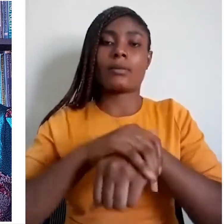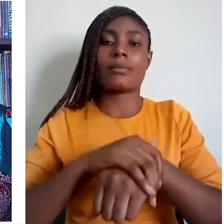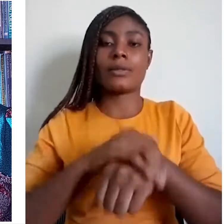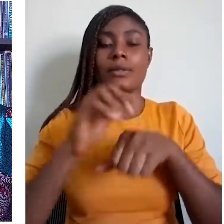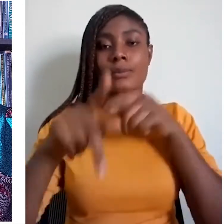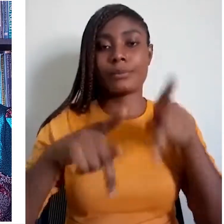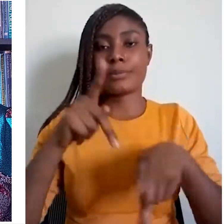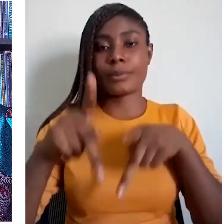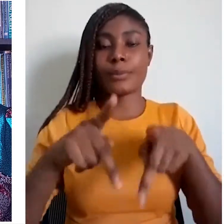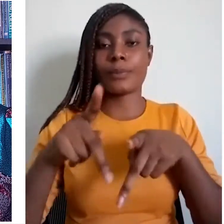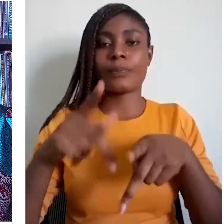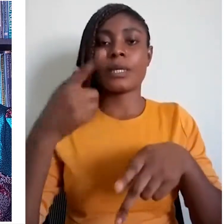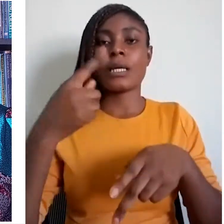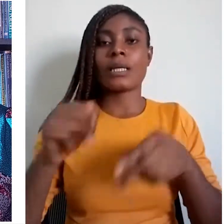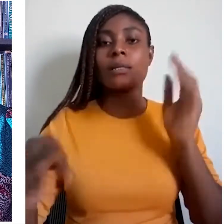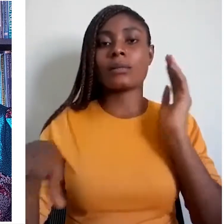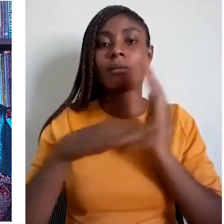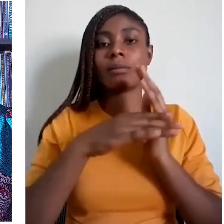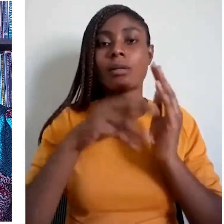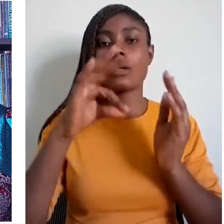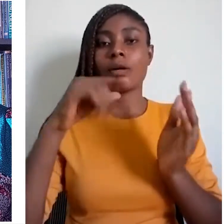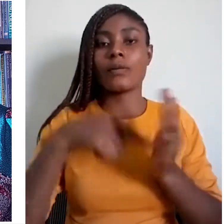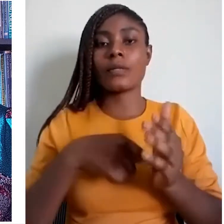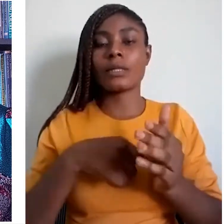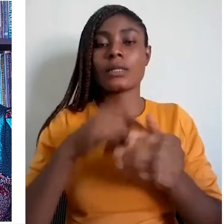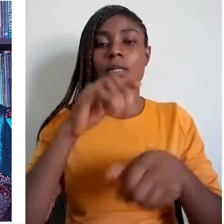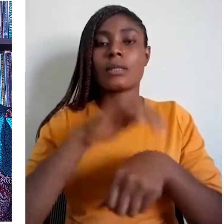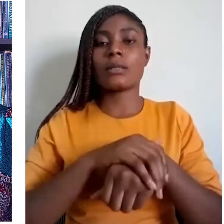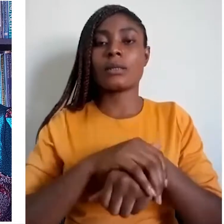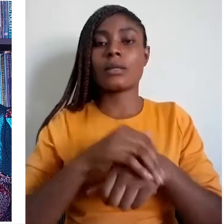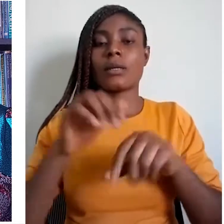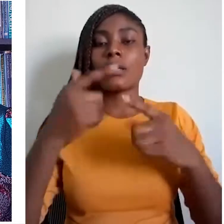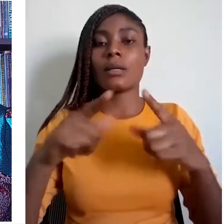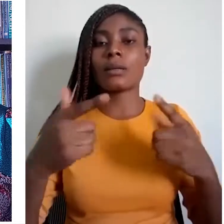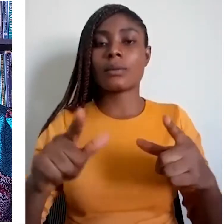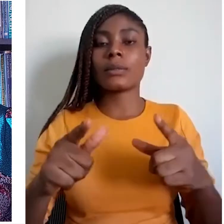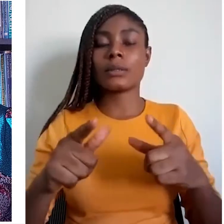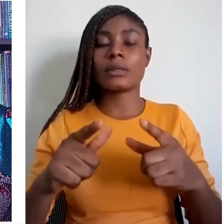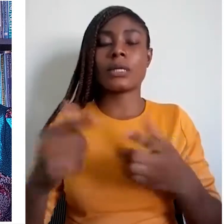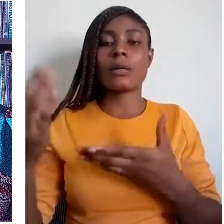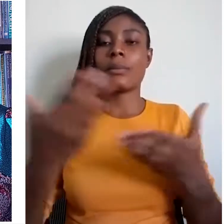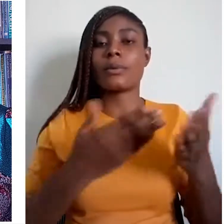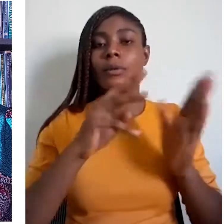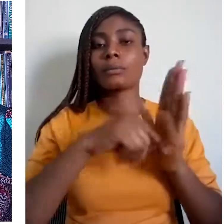The enthronement of the colonial languages caused the marginalization of the indigenous